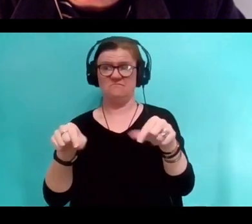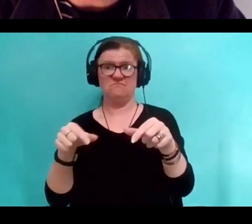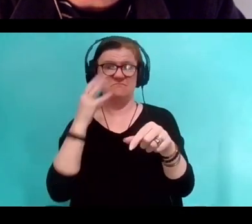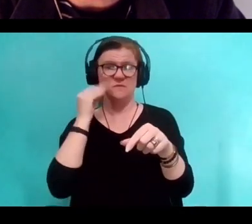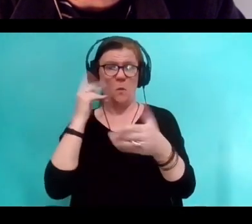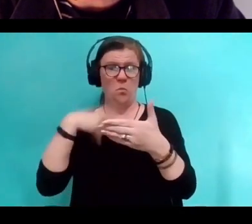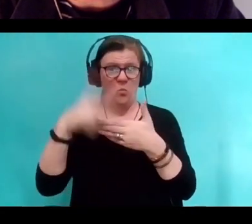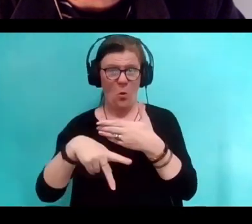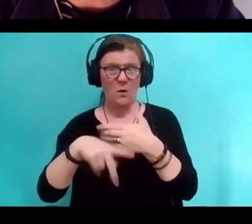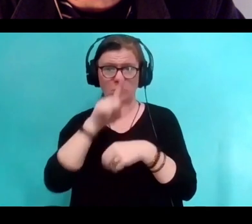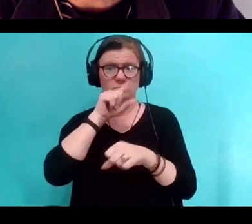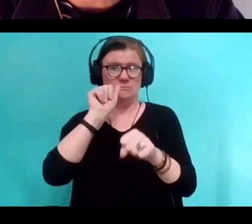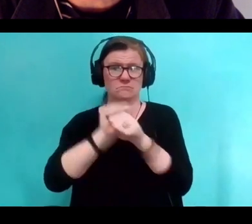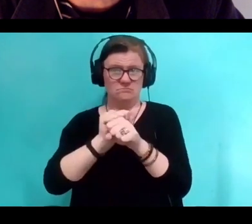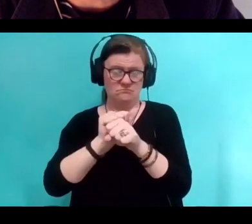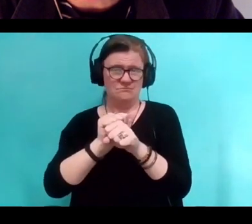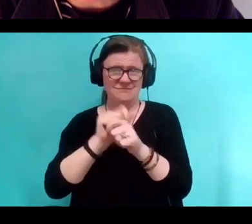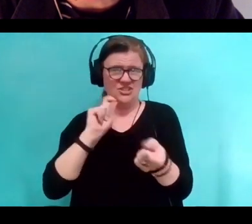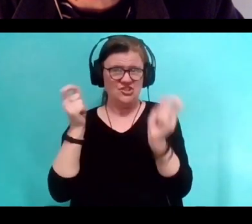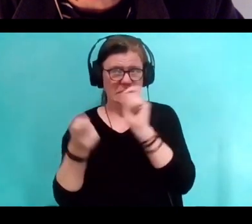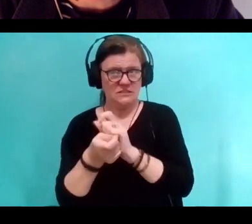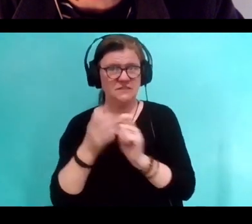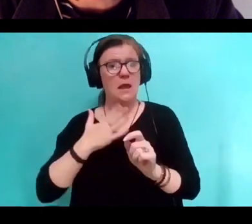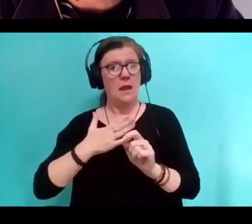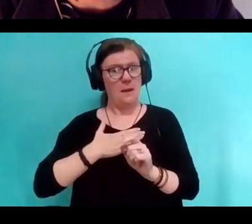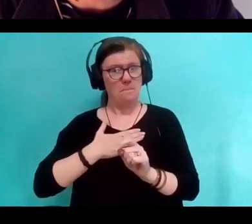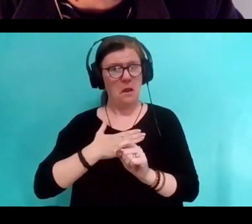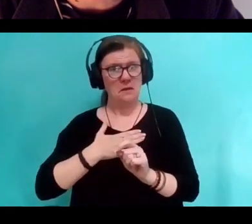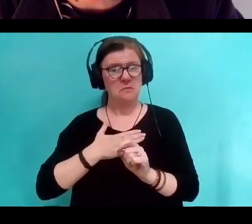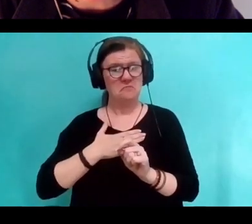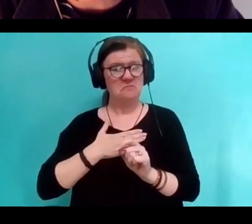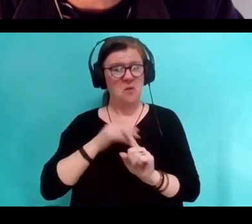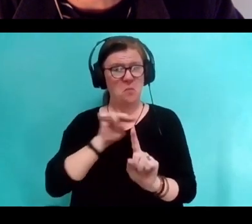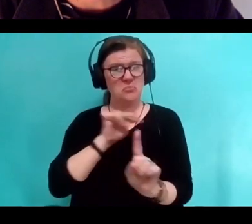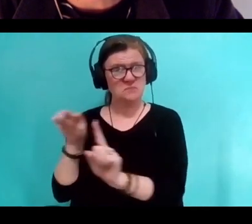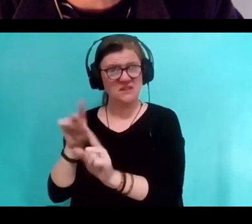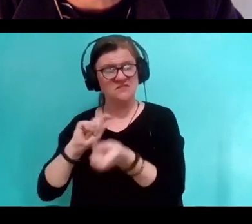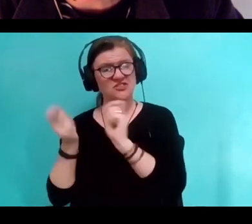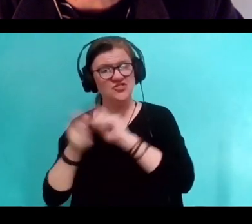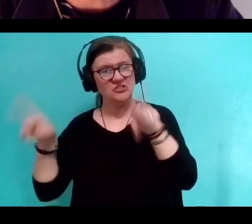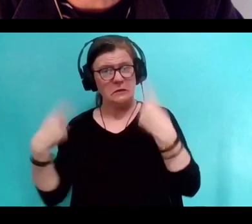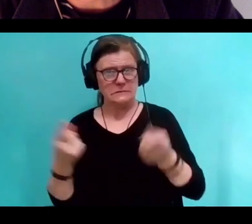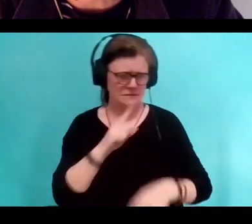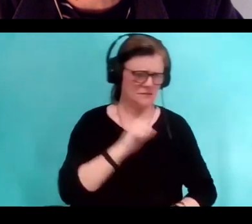aged 51 that I did when I was 13, I wouldn't have developed very far.